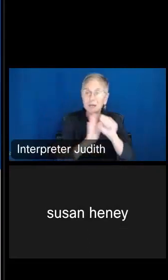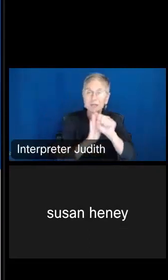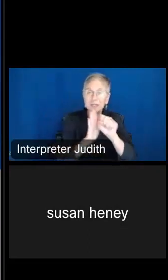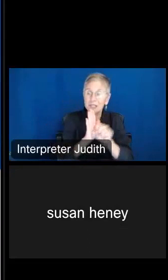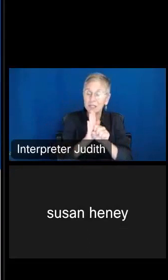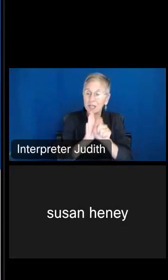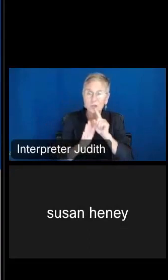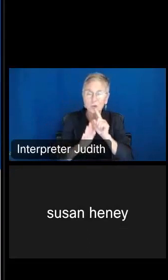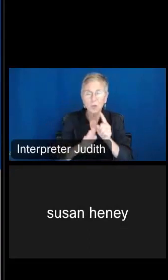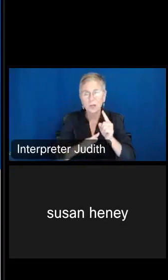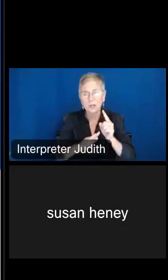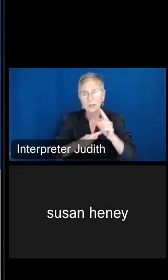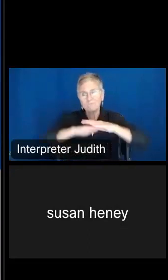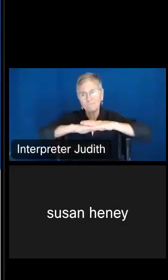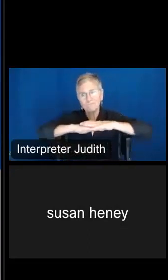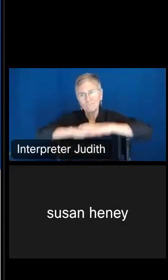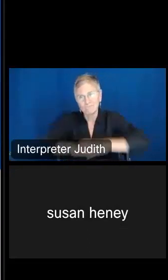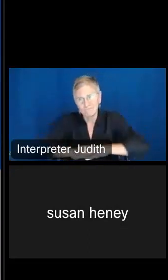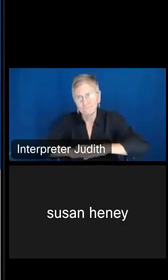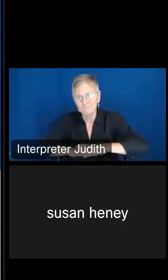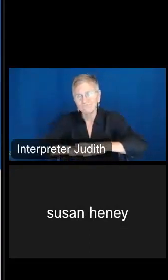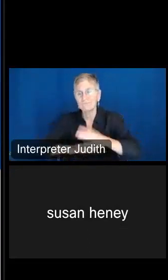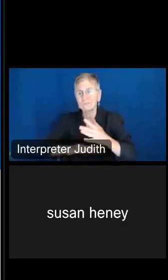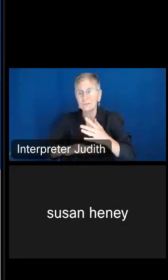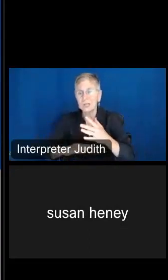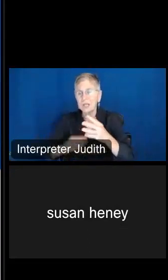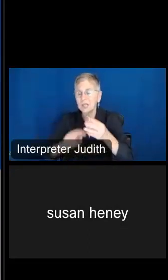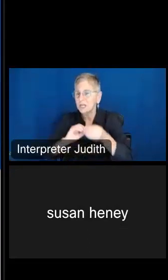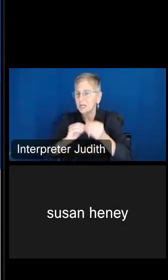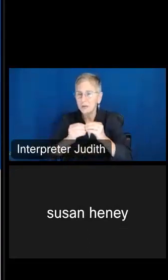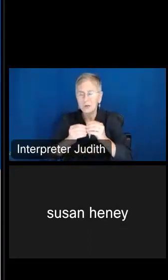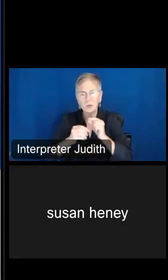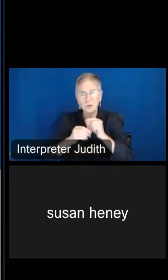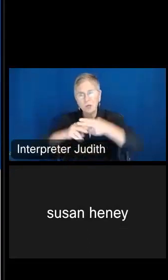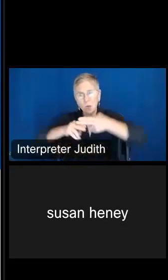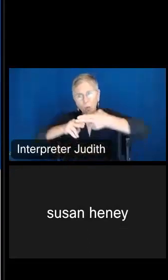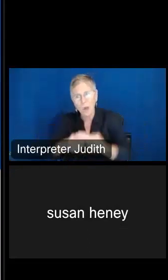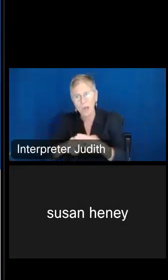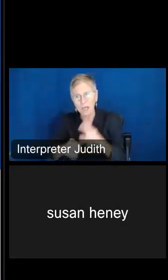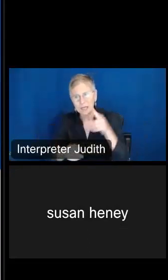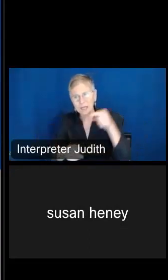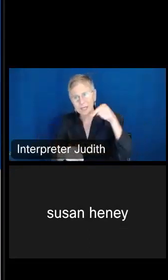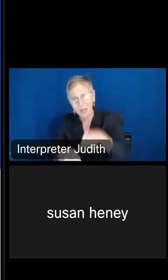down in terms of, you know, these numbers, and so we're just going to go ahead and go